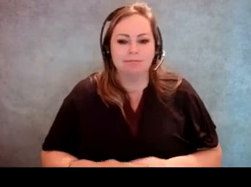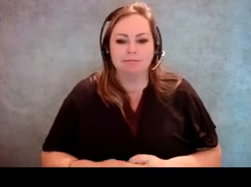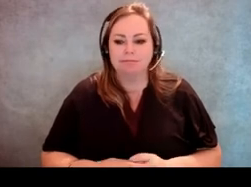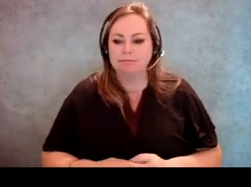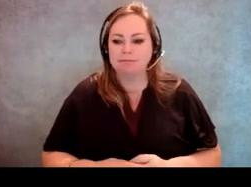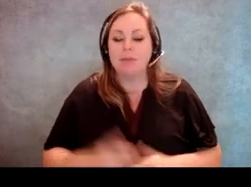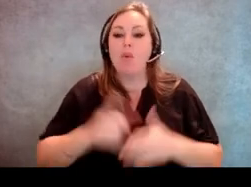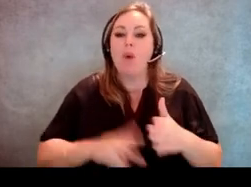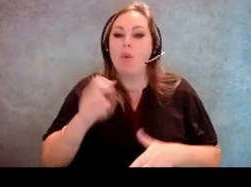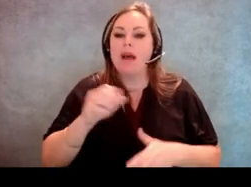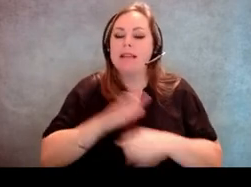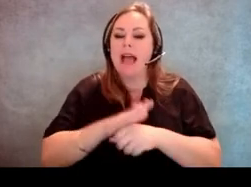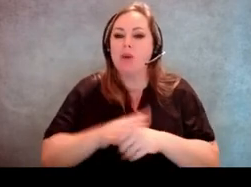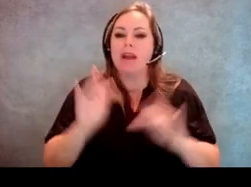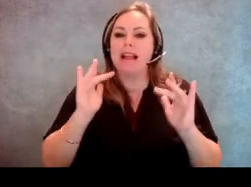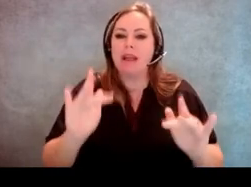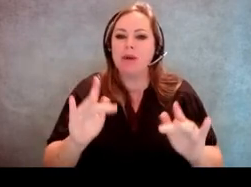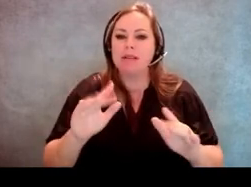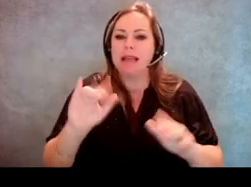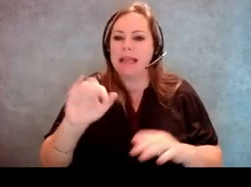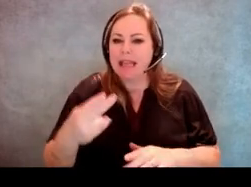What was the adequate clearance again for wheelchairs?